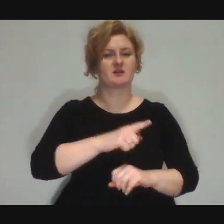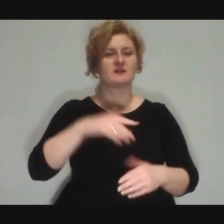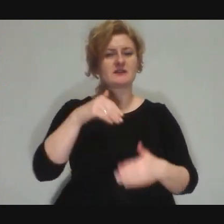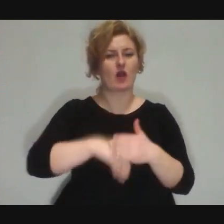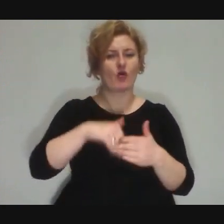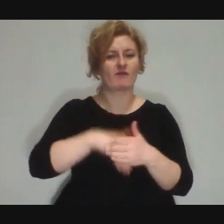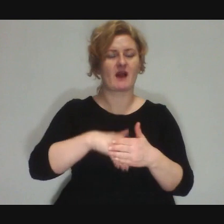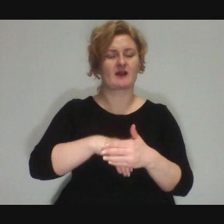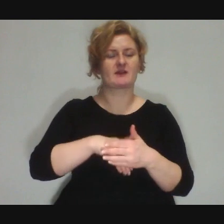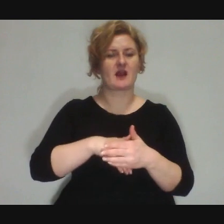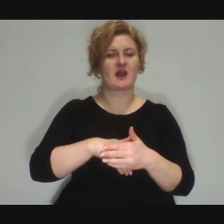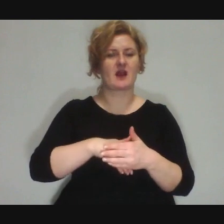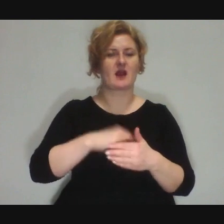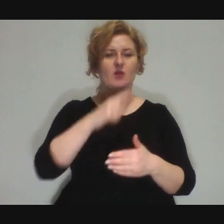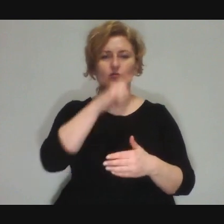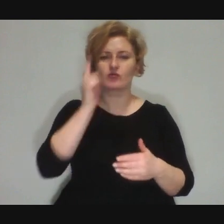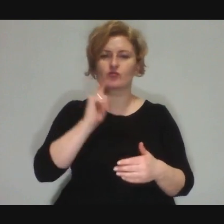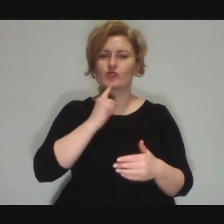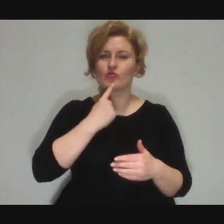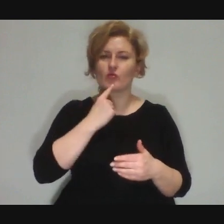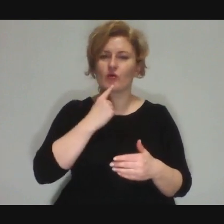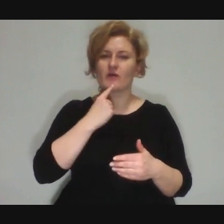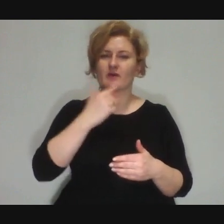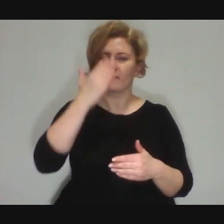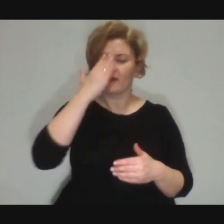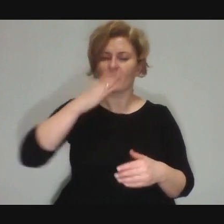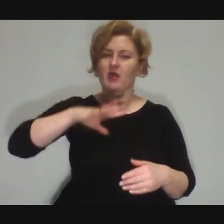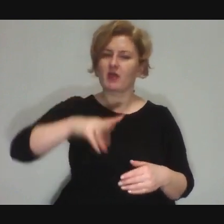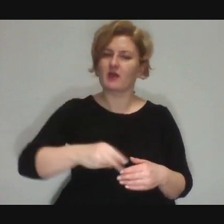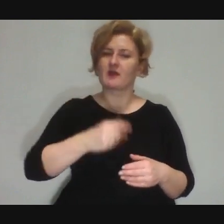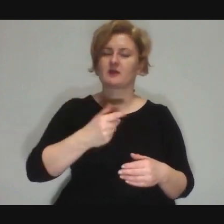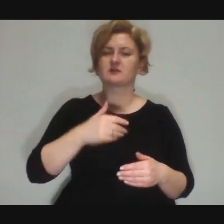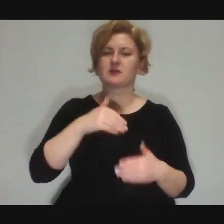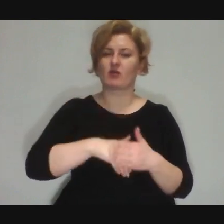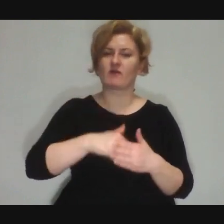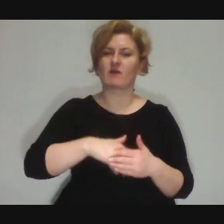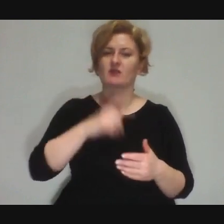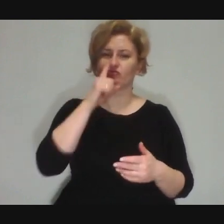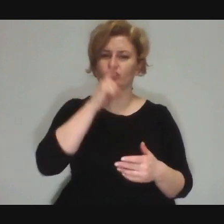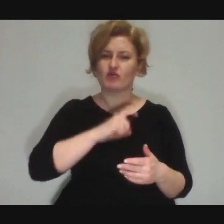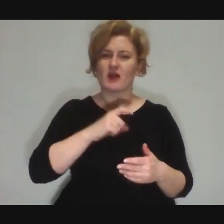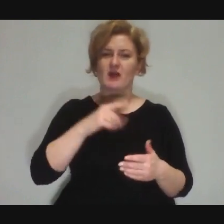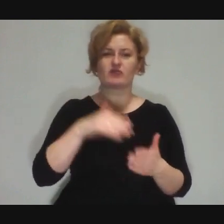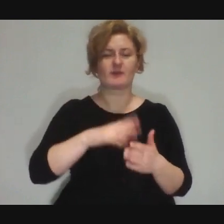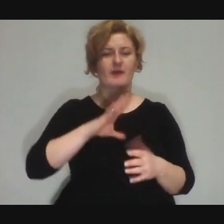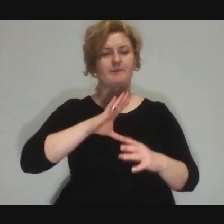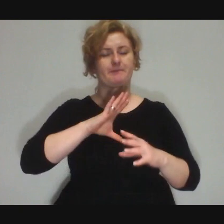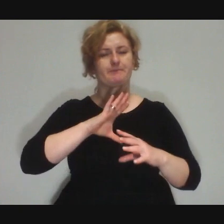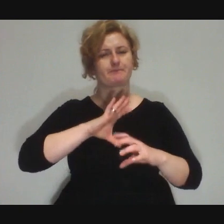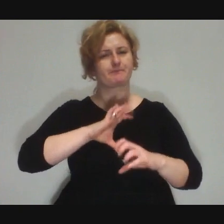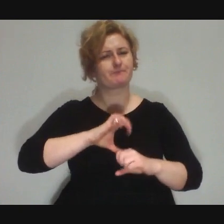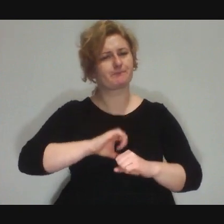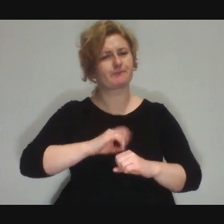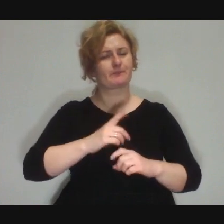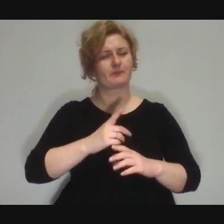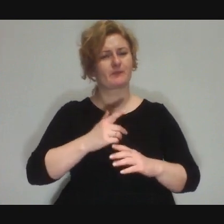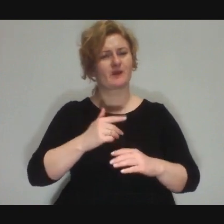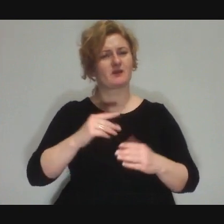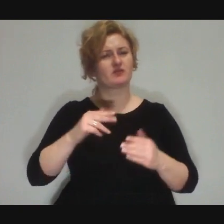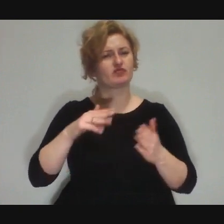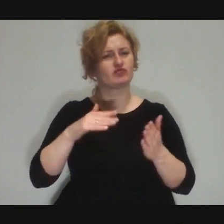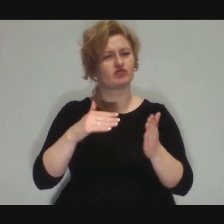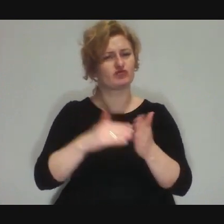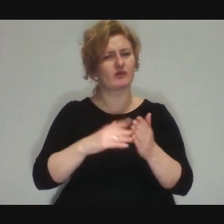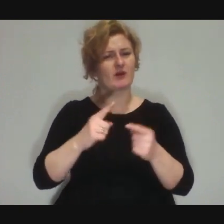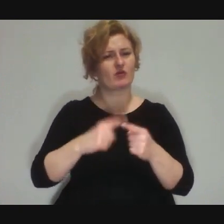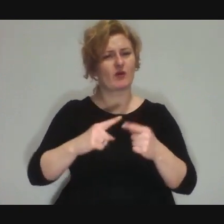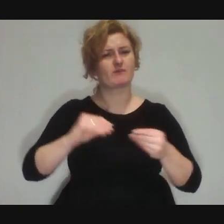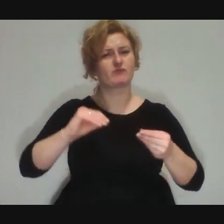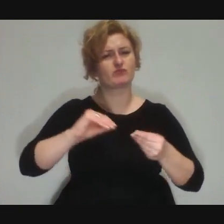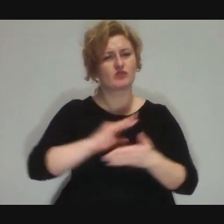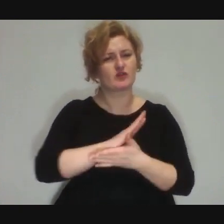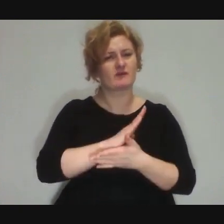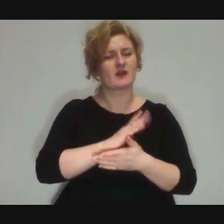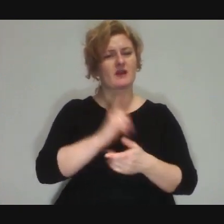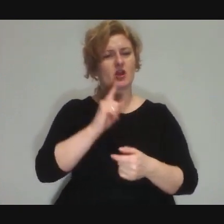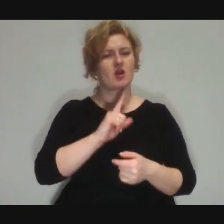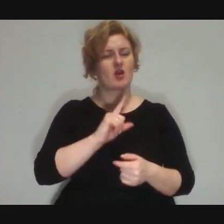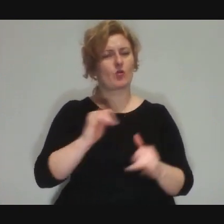to be somewhat used to it, to expect it to happen.